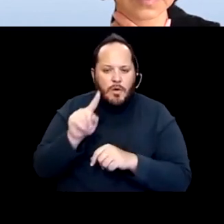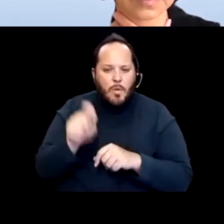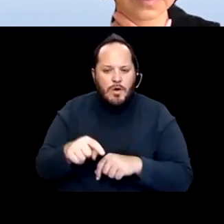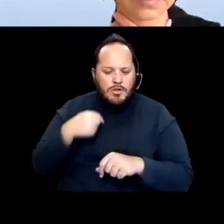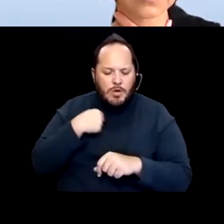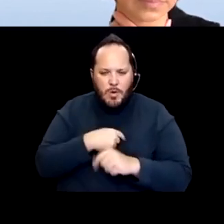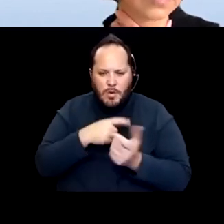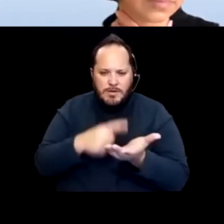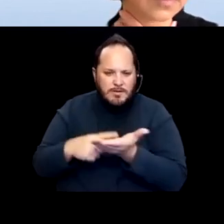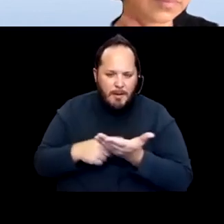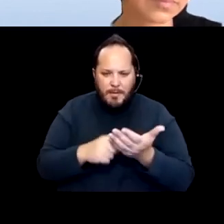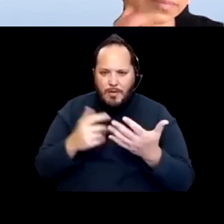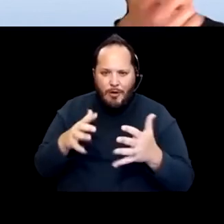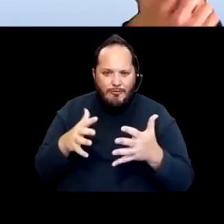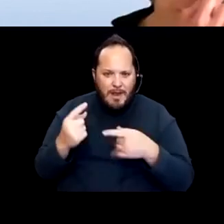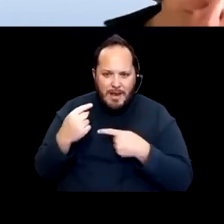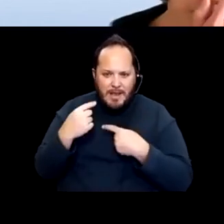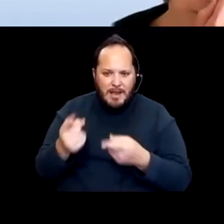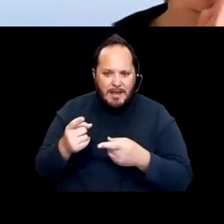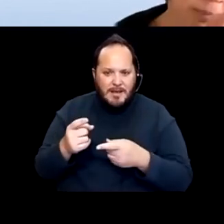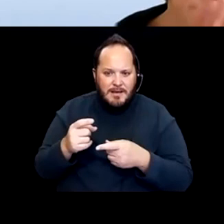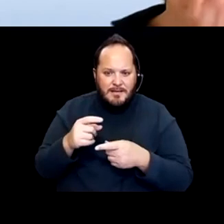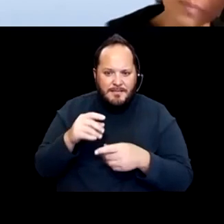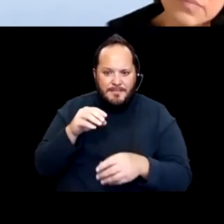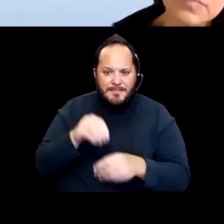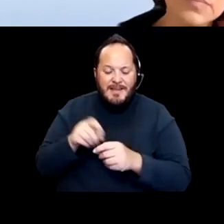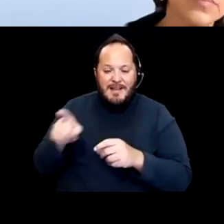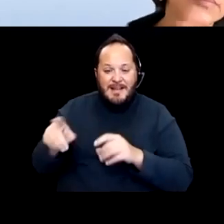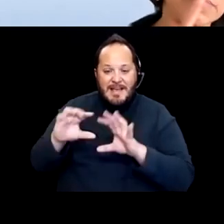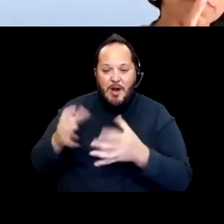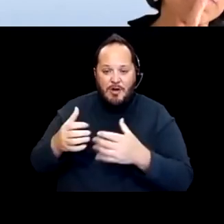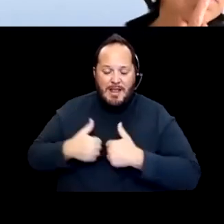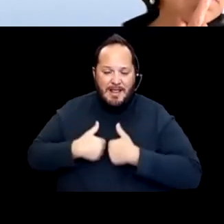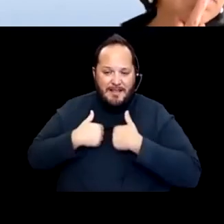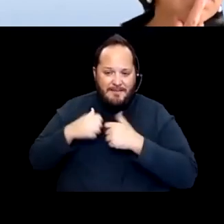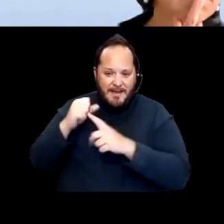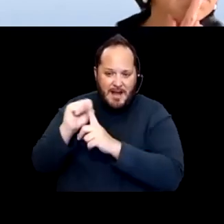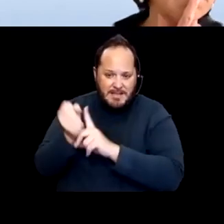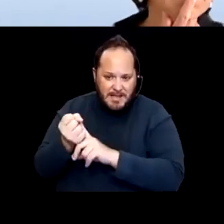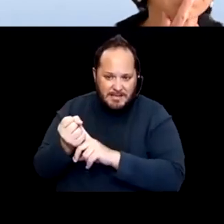and the congregate living context, I don't know if folks saw there was an article.